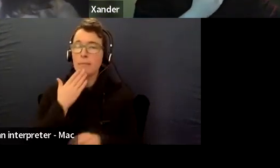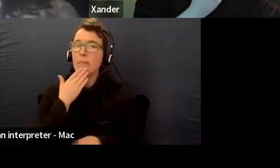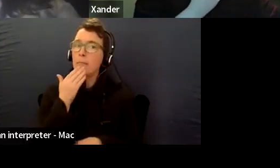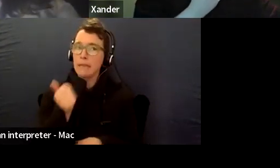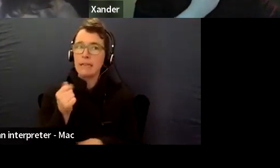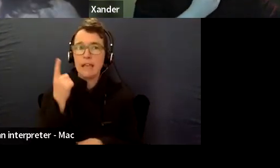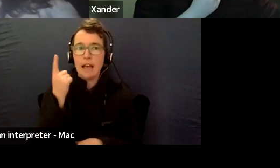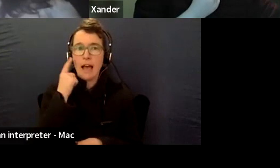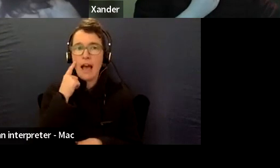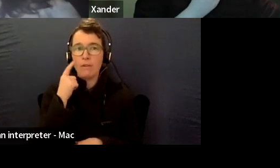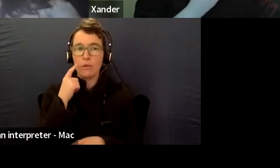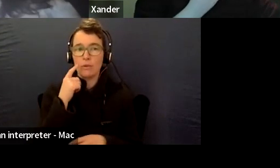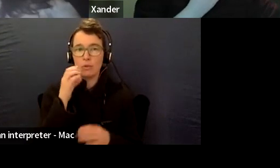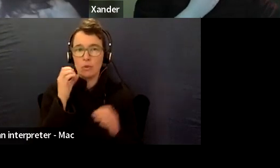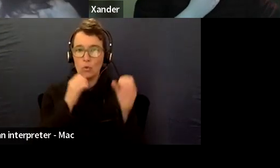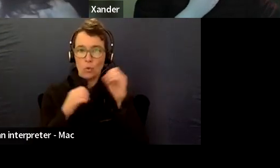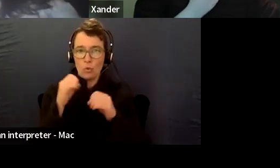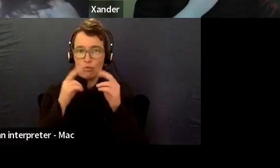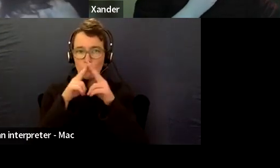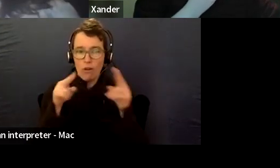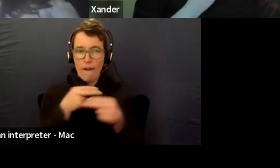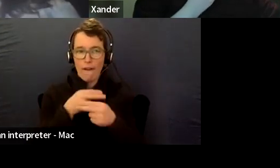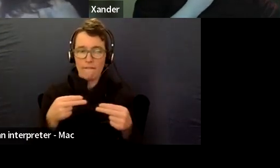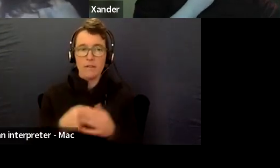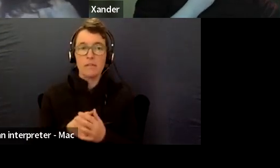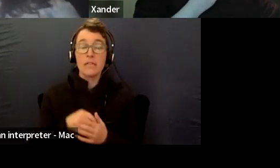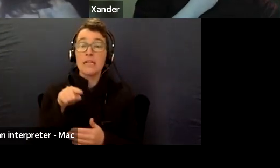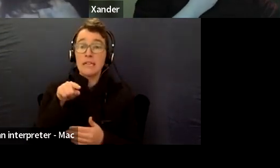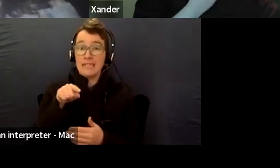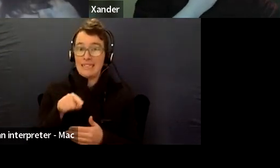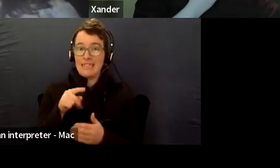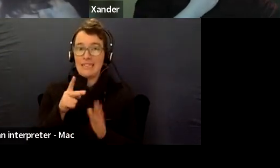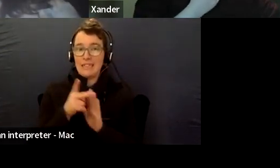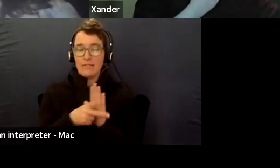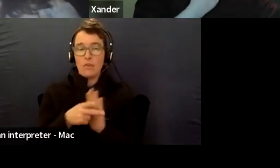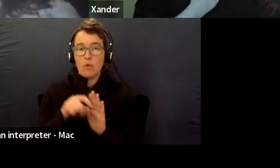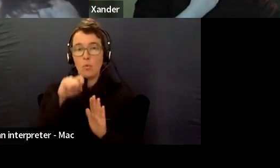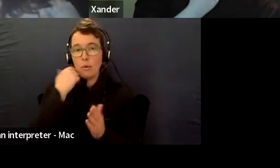This recording will be on YouTube.